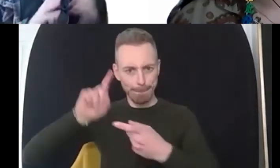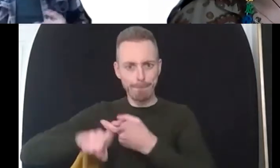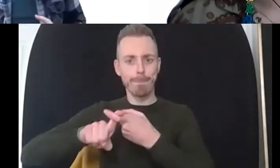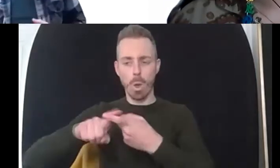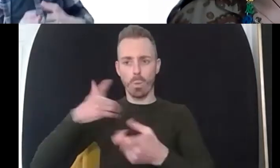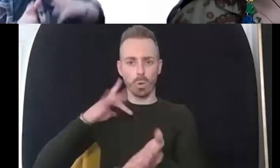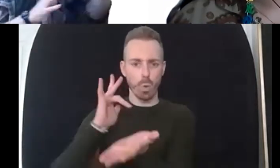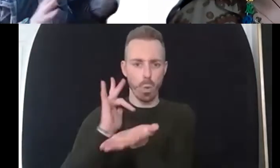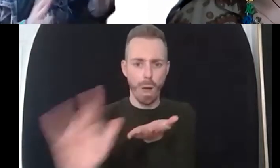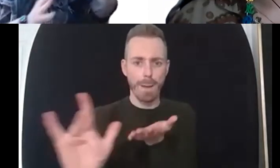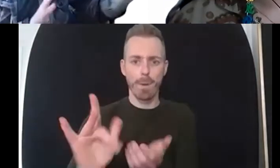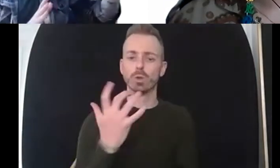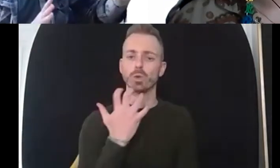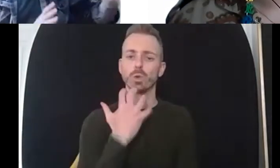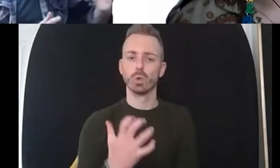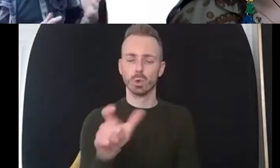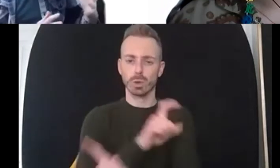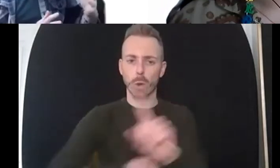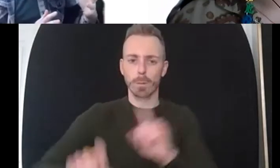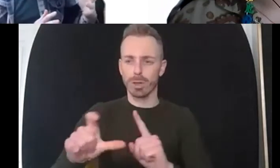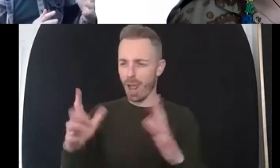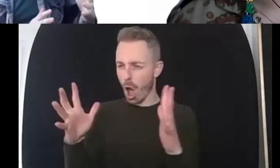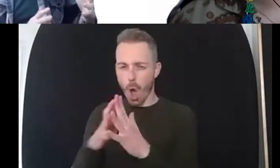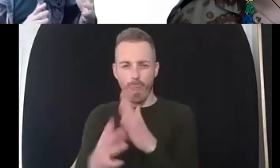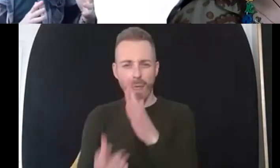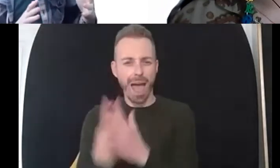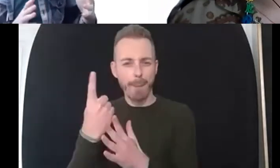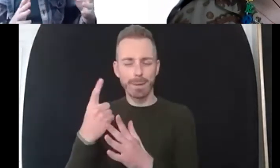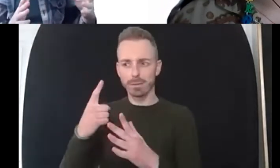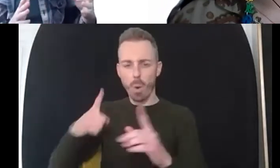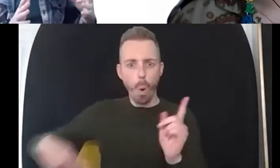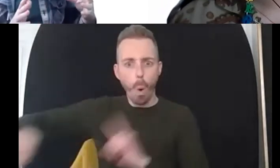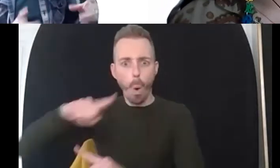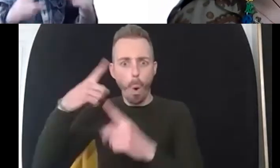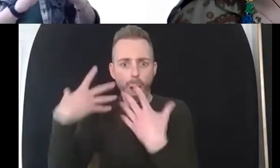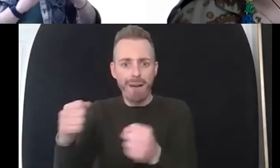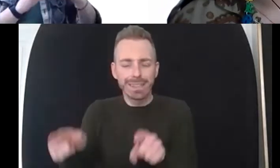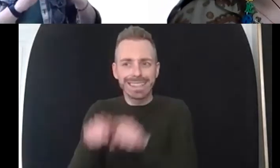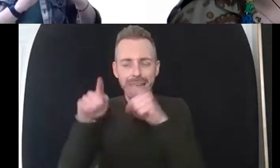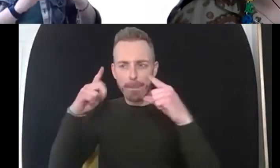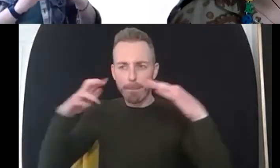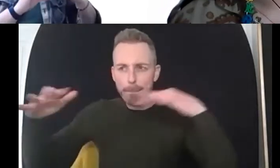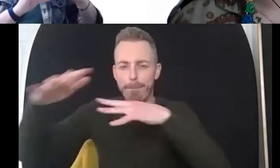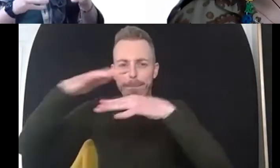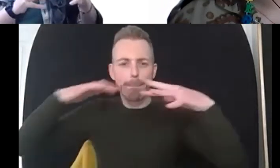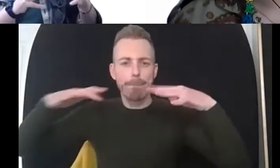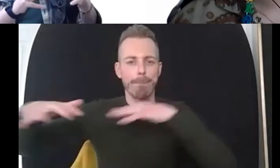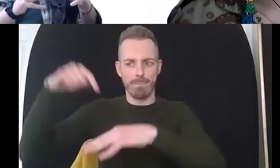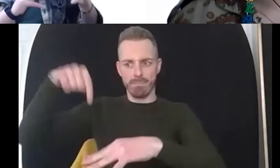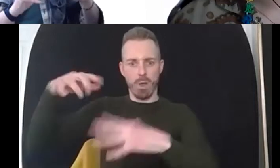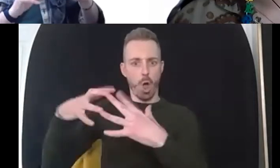and so he wanted to understand how that happened um and he he came up with um a hierarchy that was